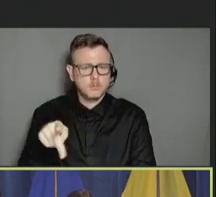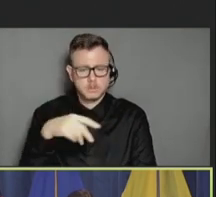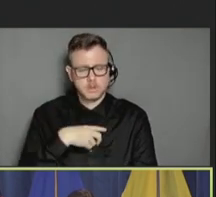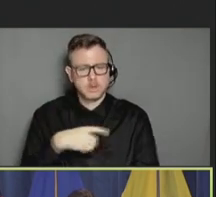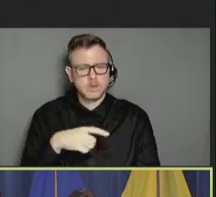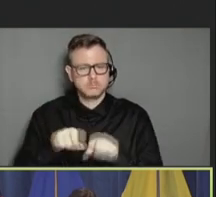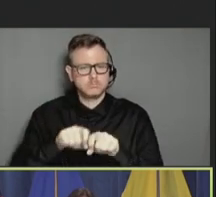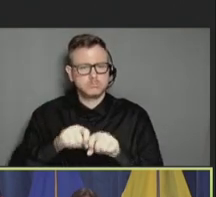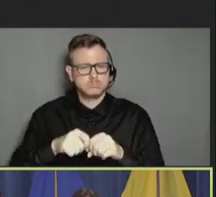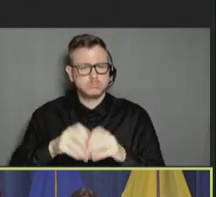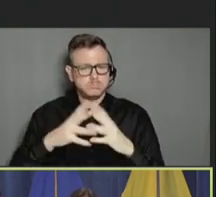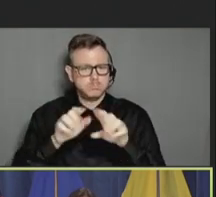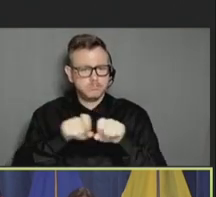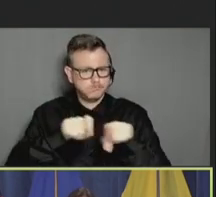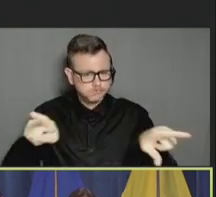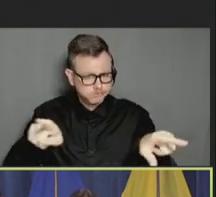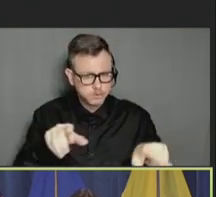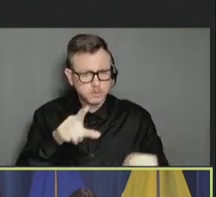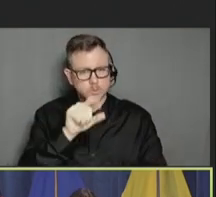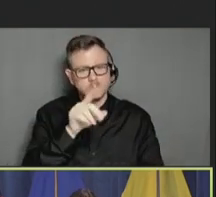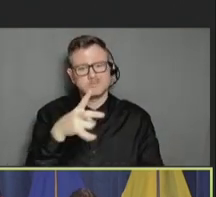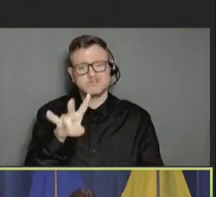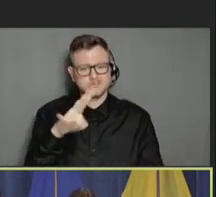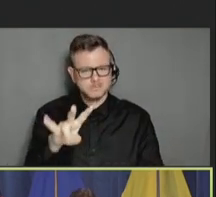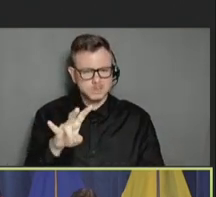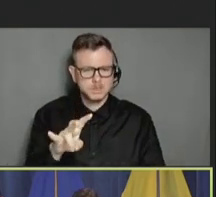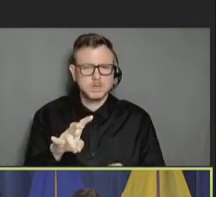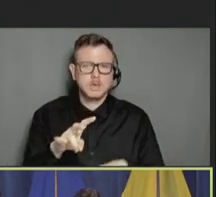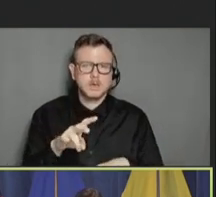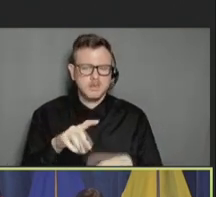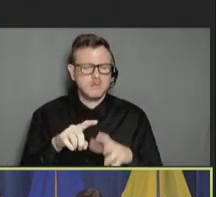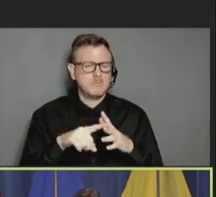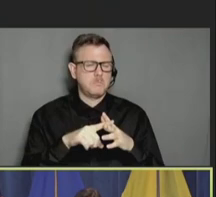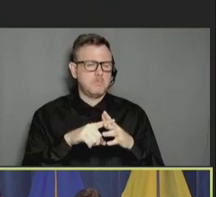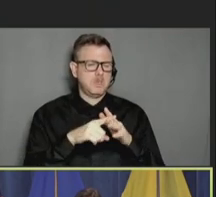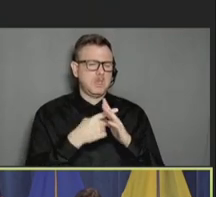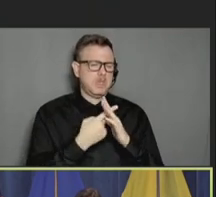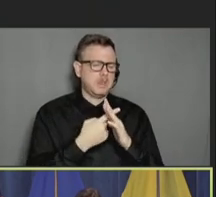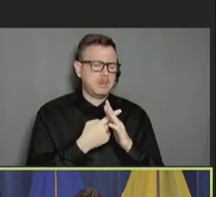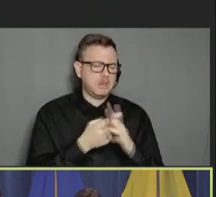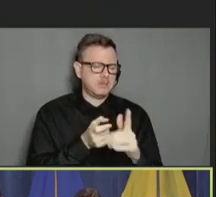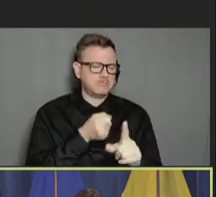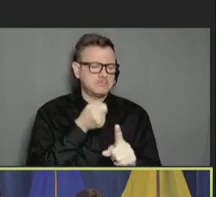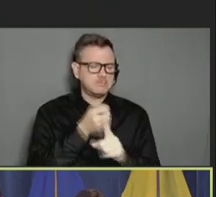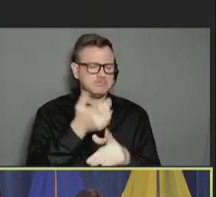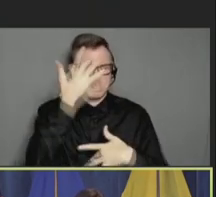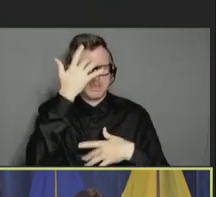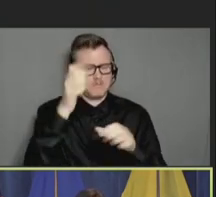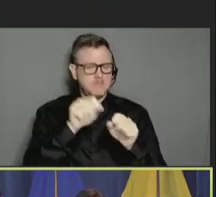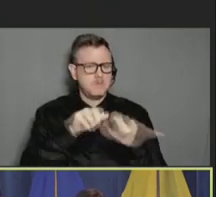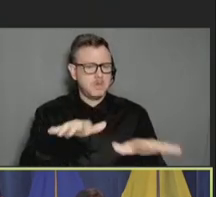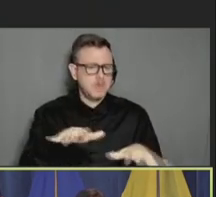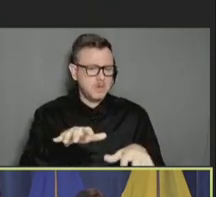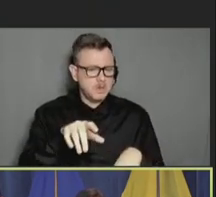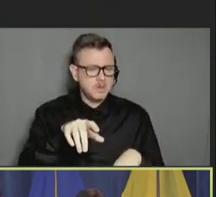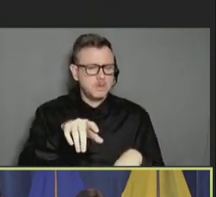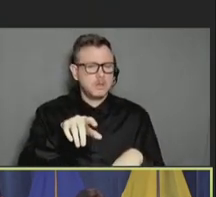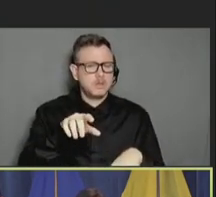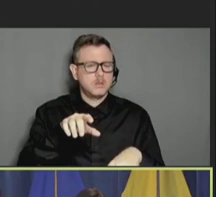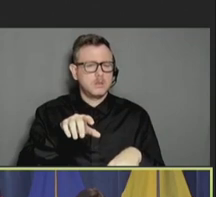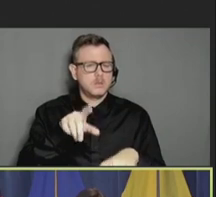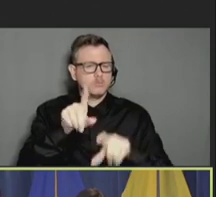And at the beginning of the pandemic, spring of 2020, the poll team really wanted to take